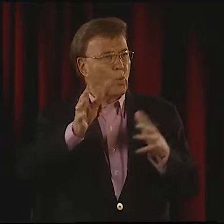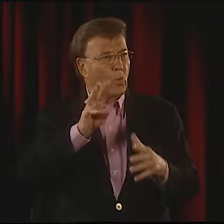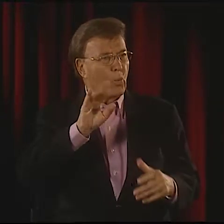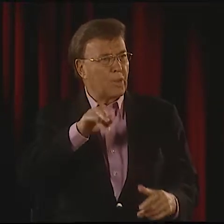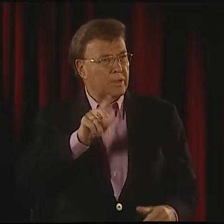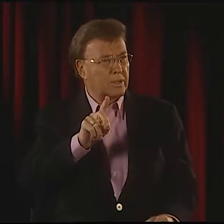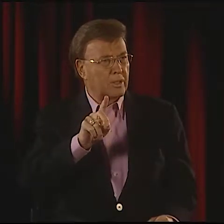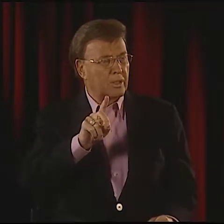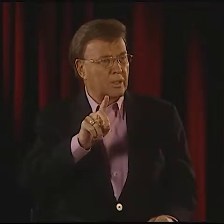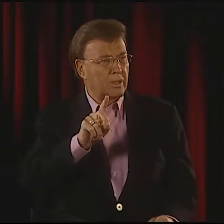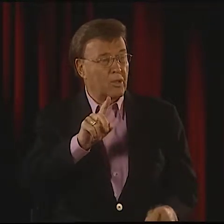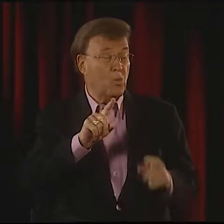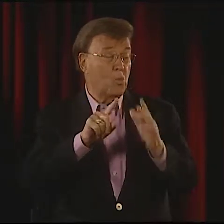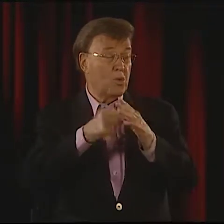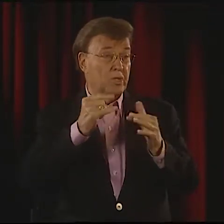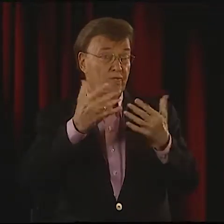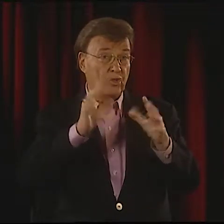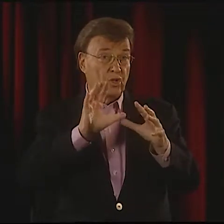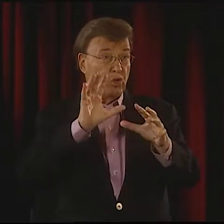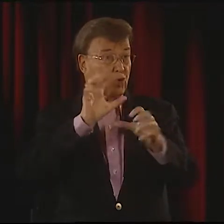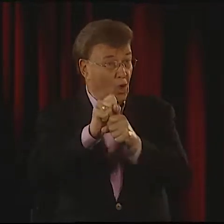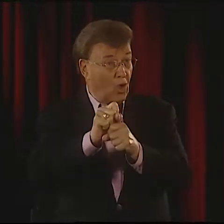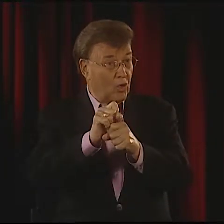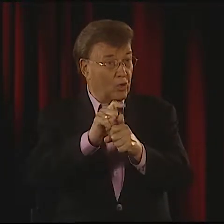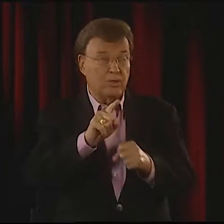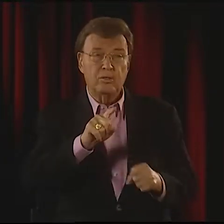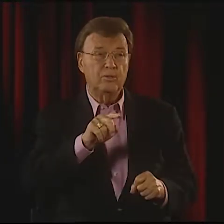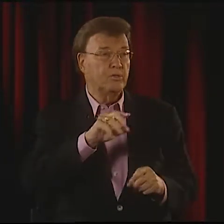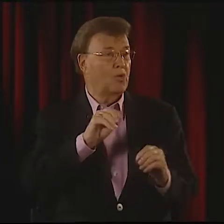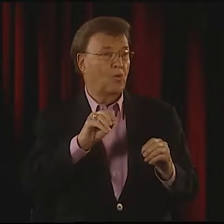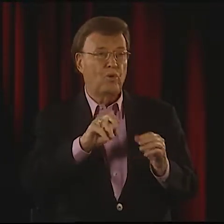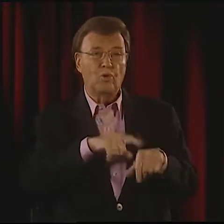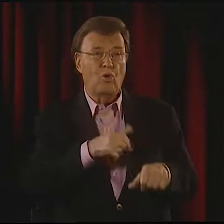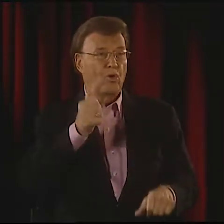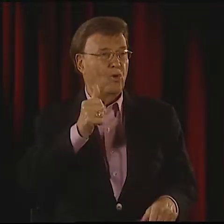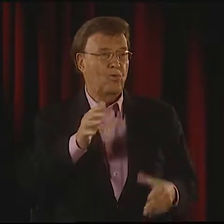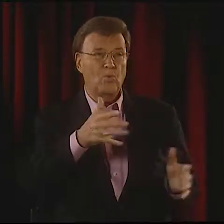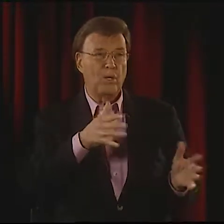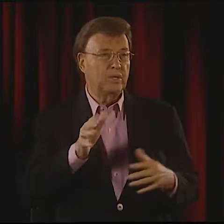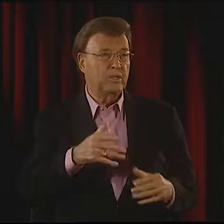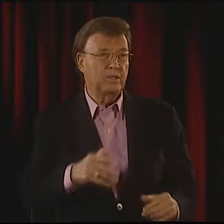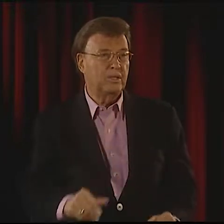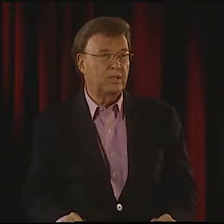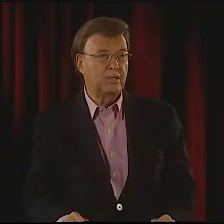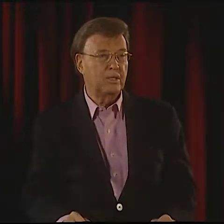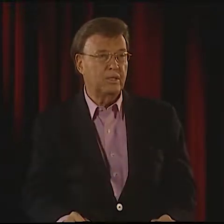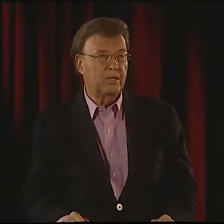ONCE IT'S CAUGHT, IT'S NO LONGER THE WIND."